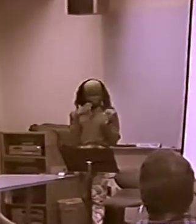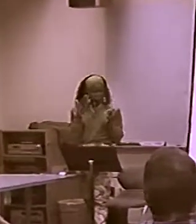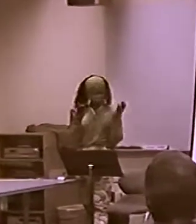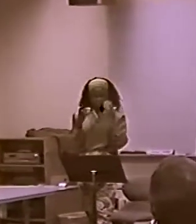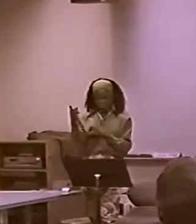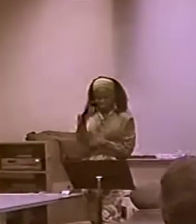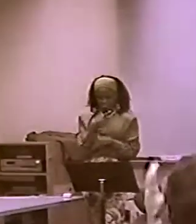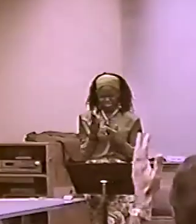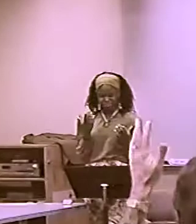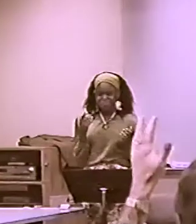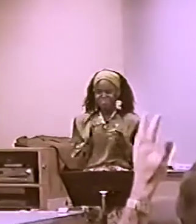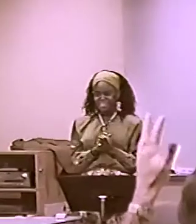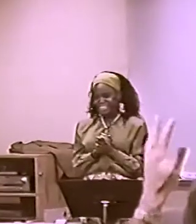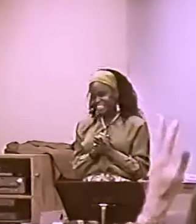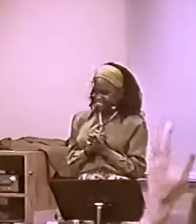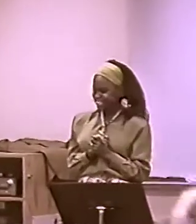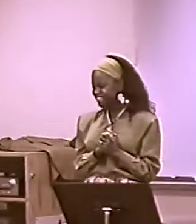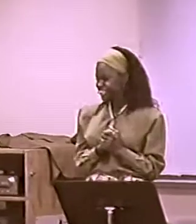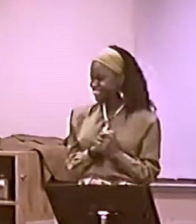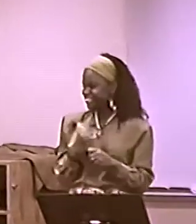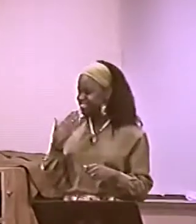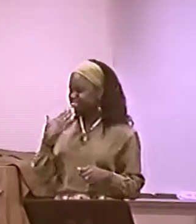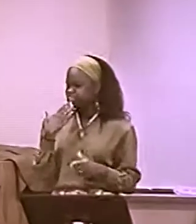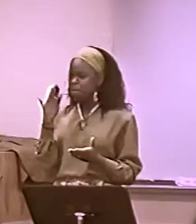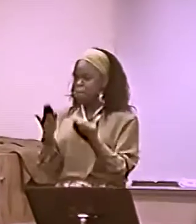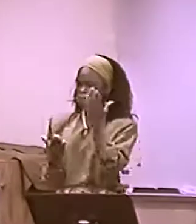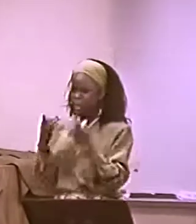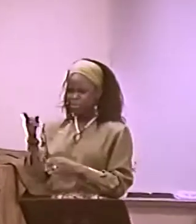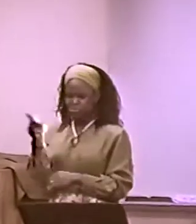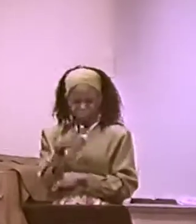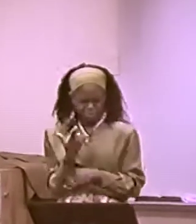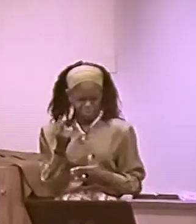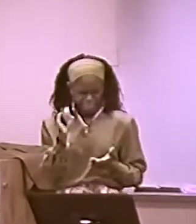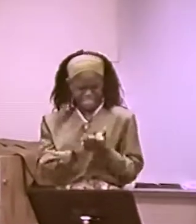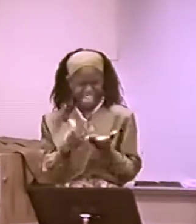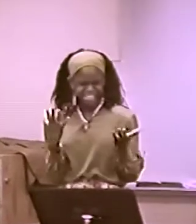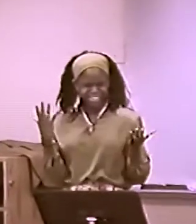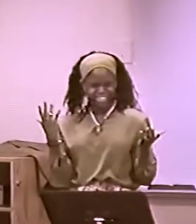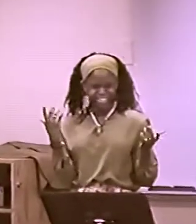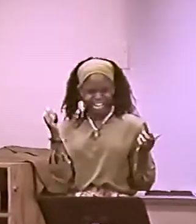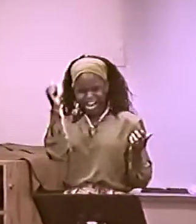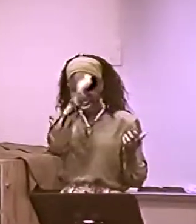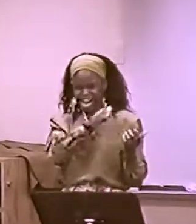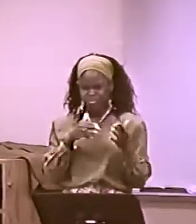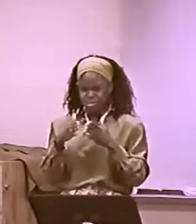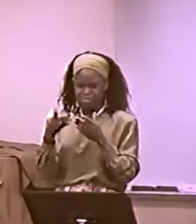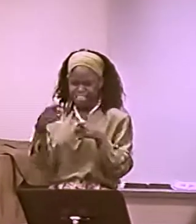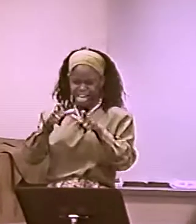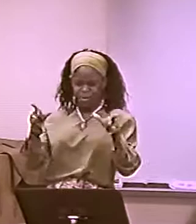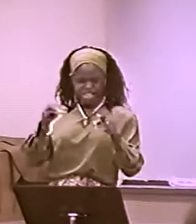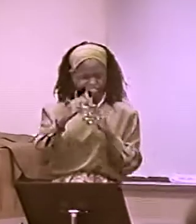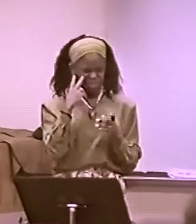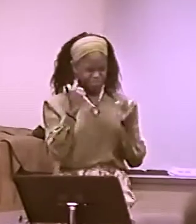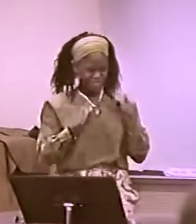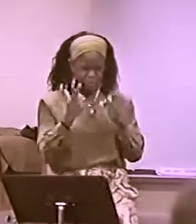HELLO. THANK YOU. THANK YOU. MAYBE YOU ARE WONDERING NOW WHAT IS THIS THING CALLED